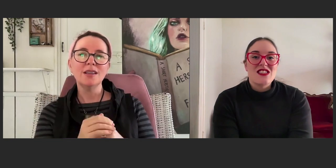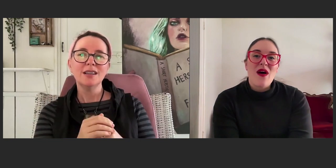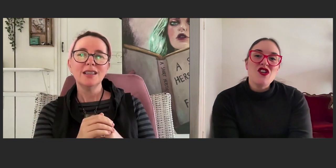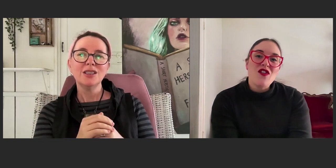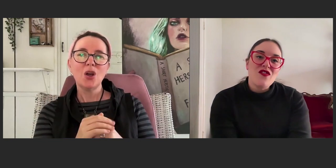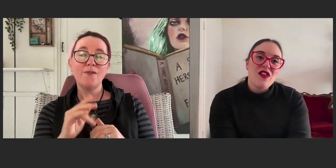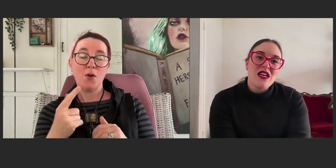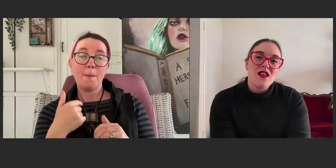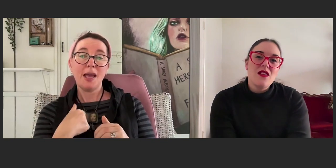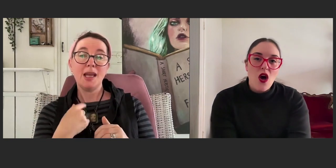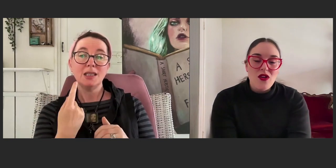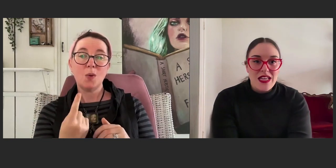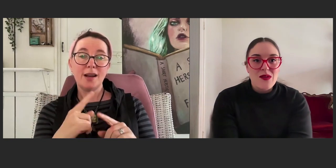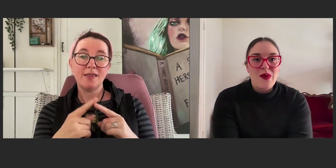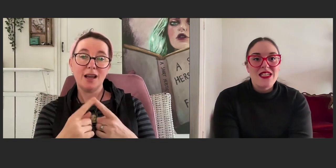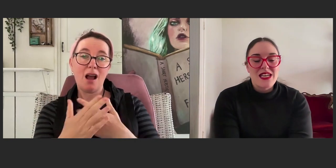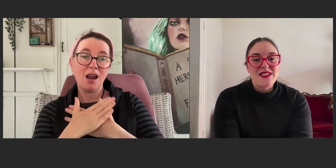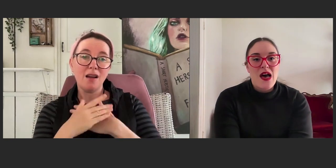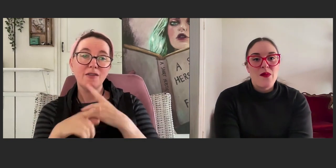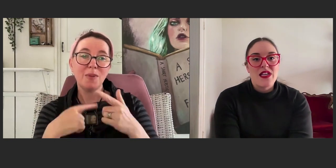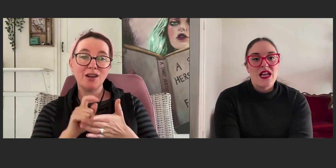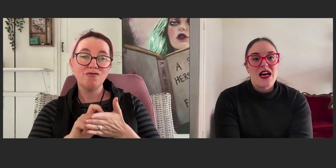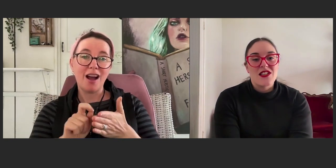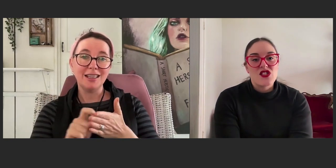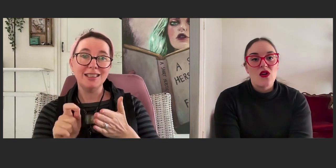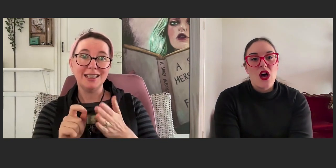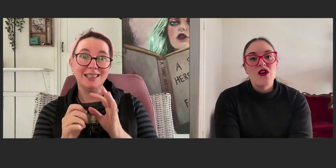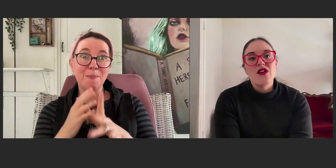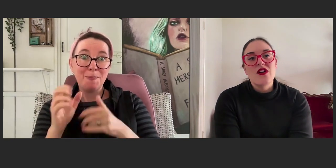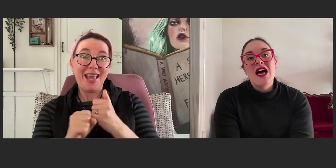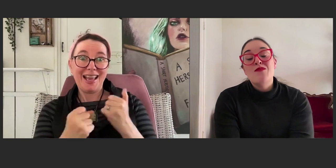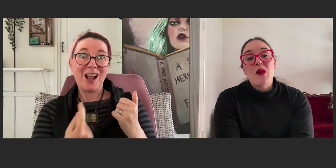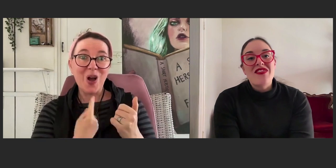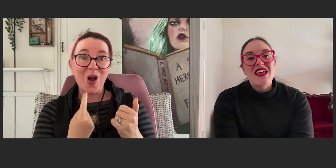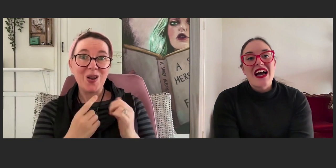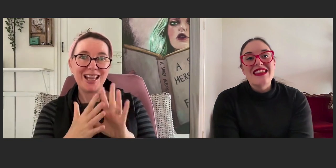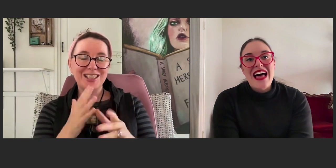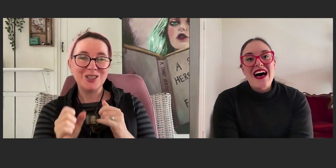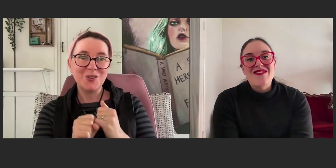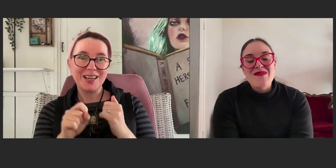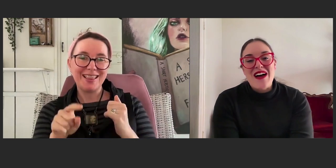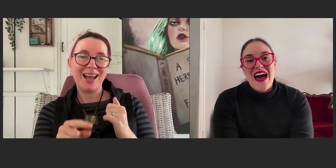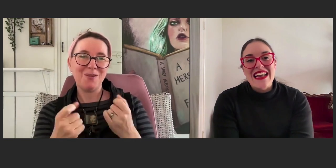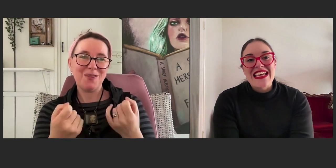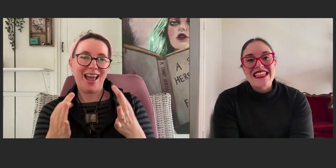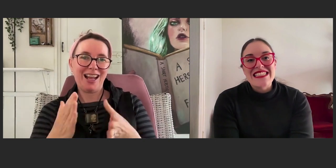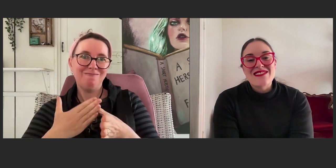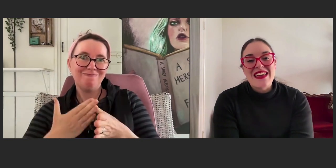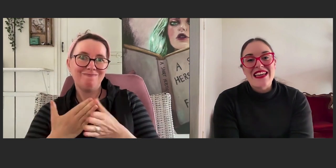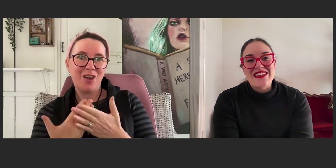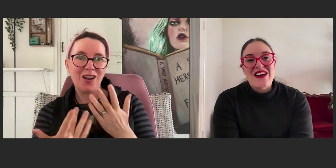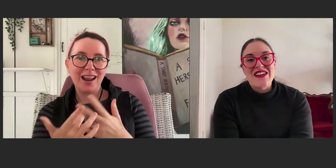so I don't feel lonely, but it does happen a solo. But one thing I love about writing is being alone